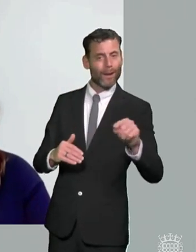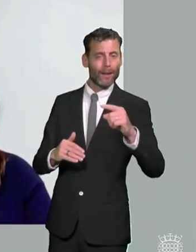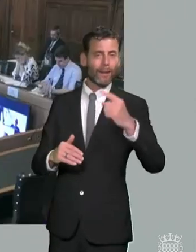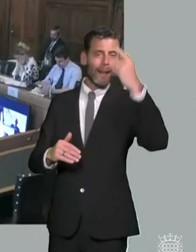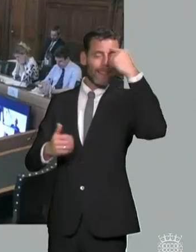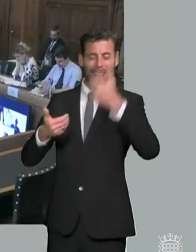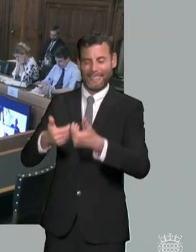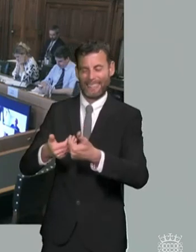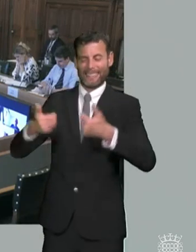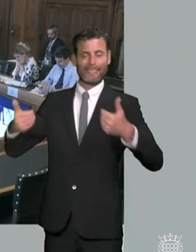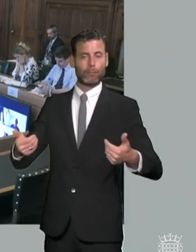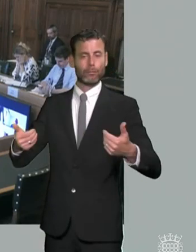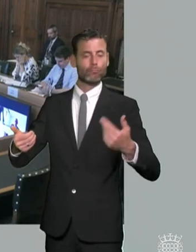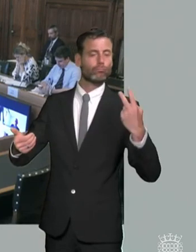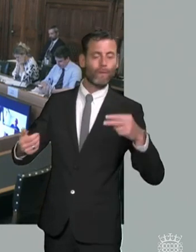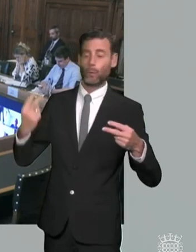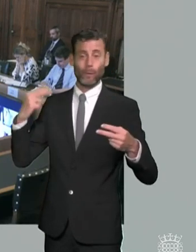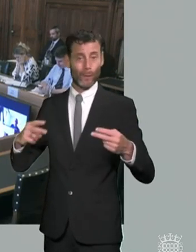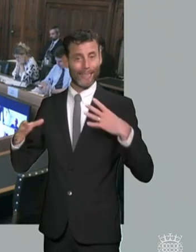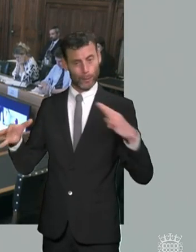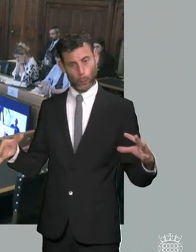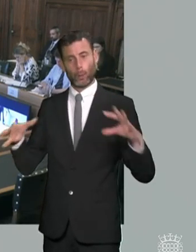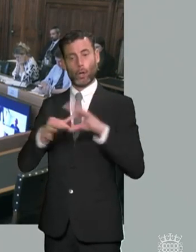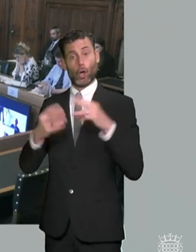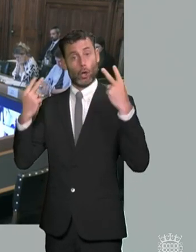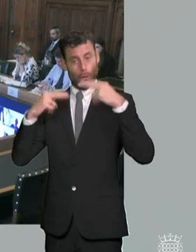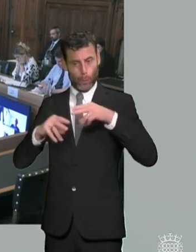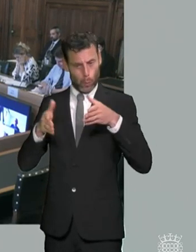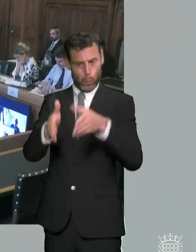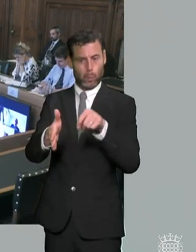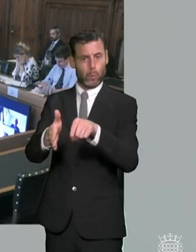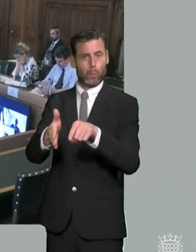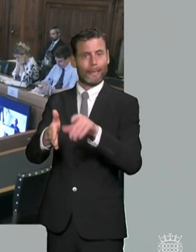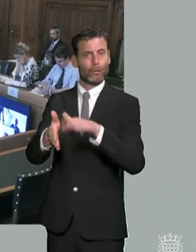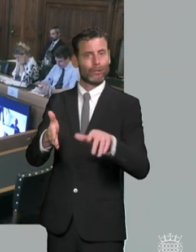that's very interesting anybody else want to add up to this before i'll perhaps ask